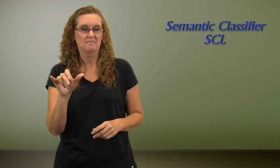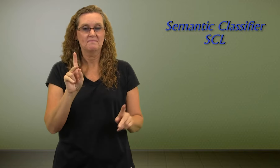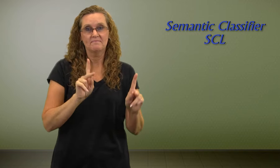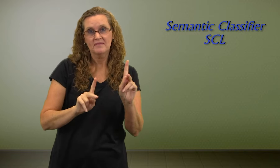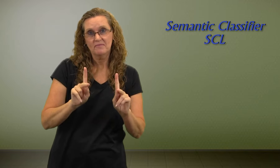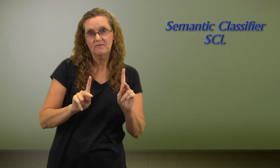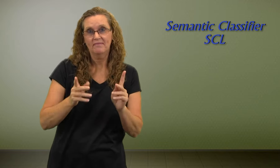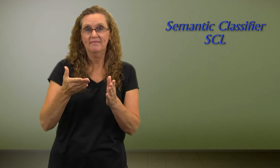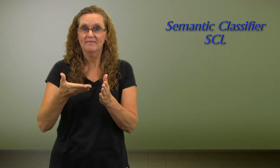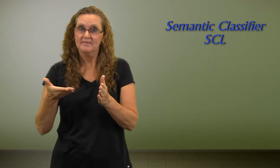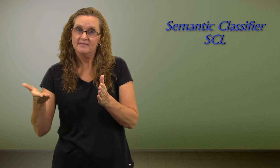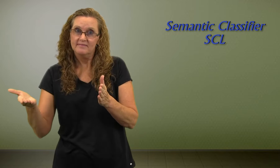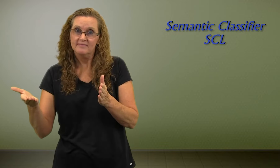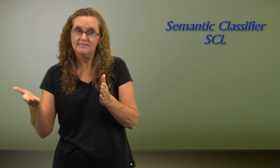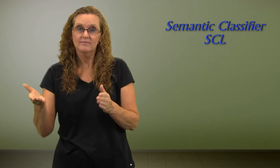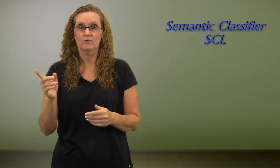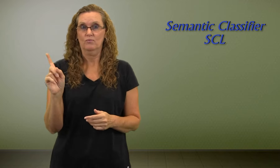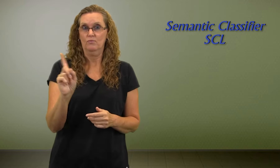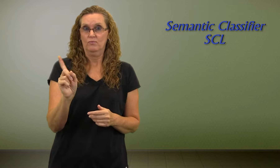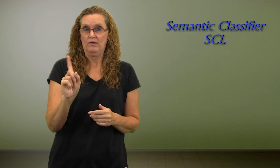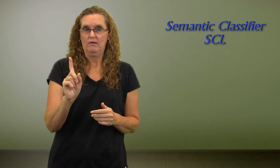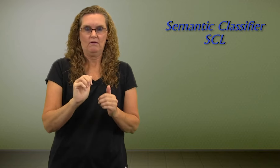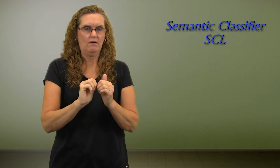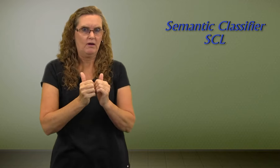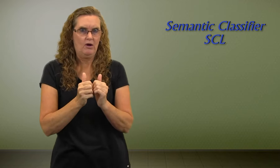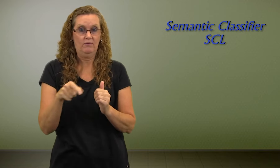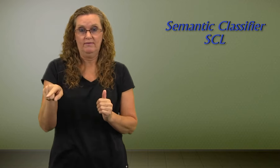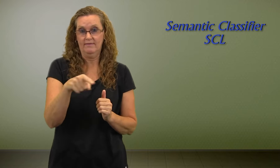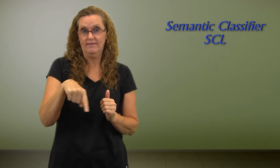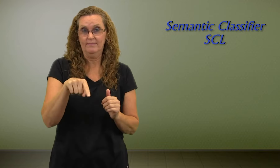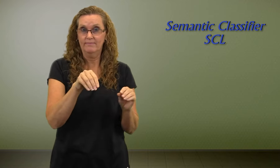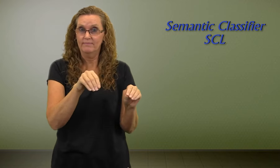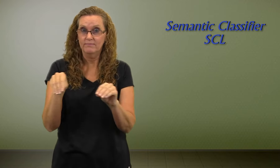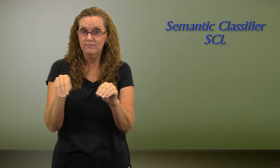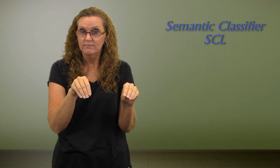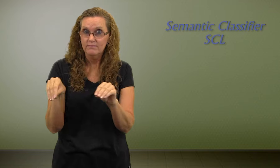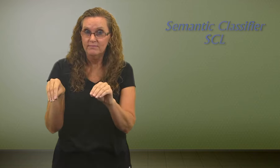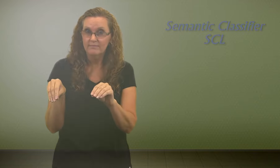It could be things like objects, people, and how those move.